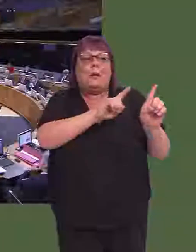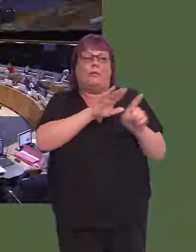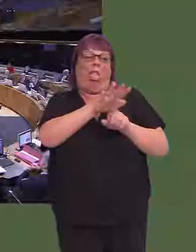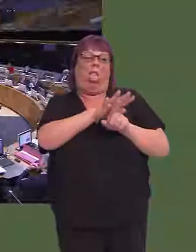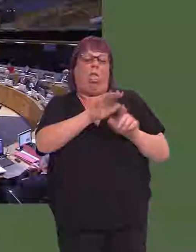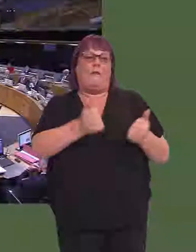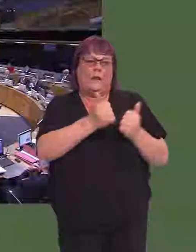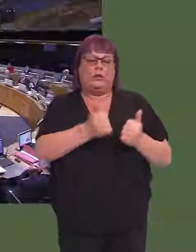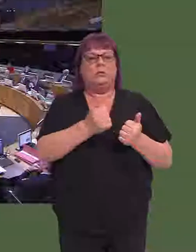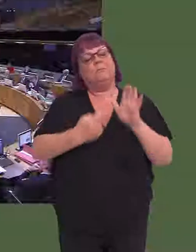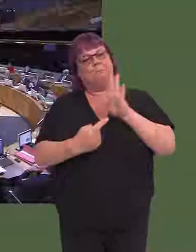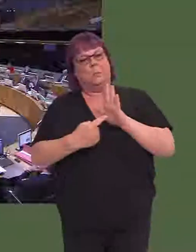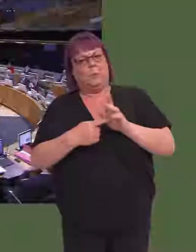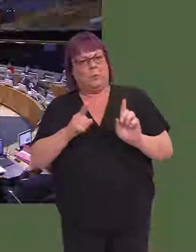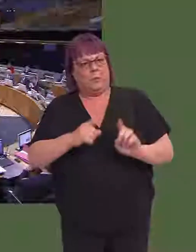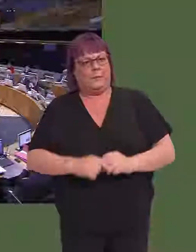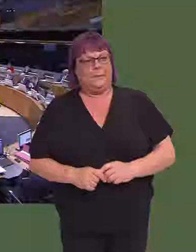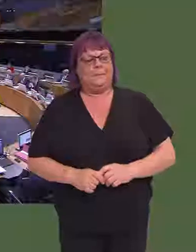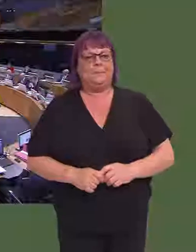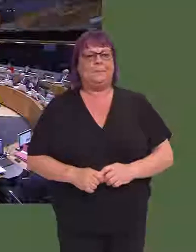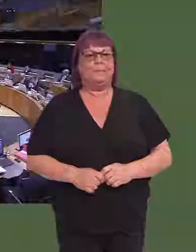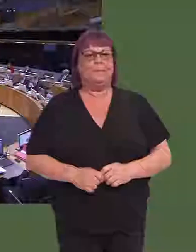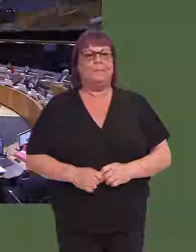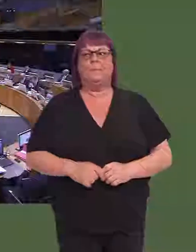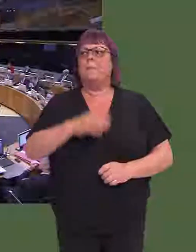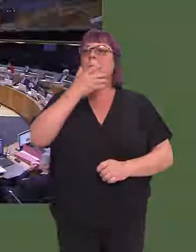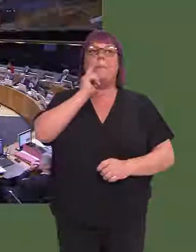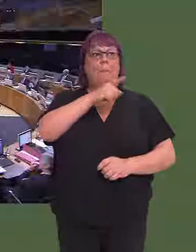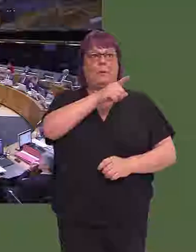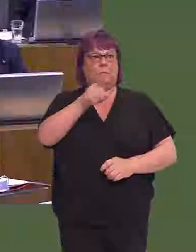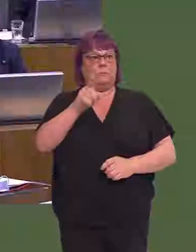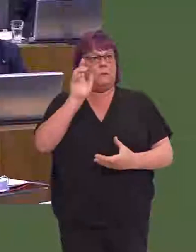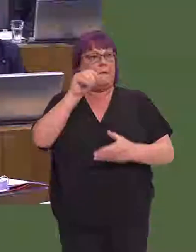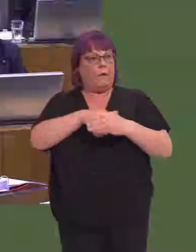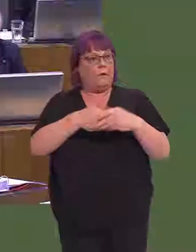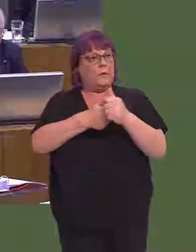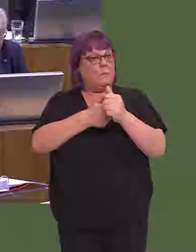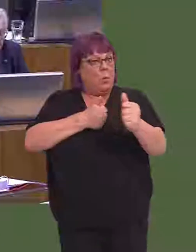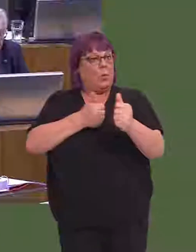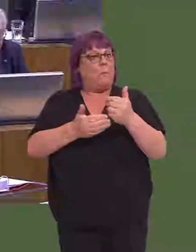But he makes an important point and that is that people now are participating far